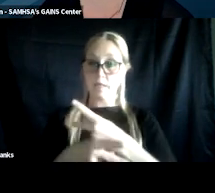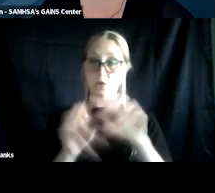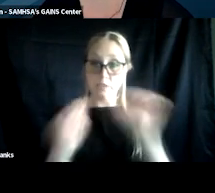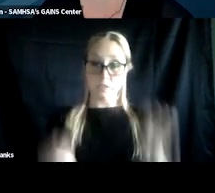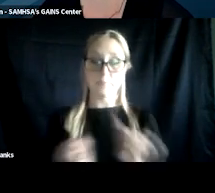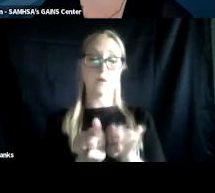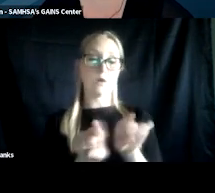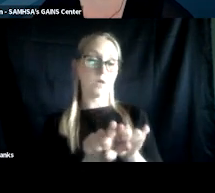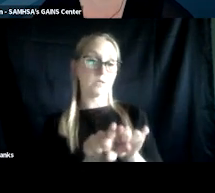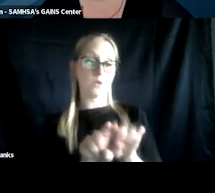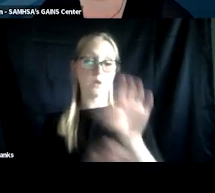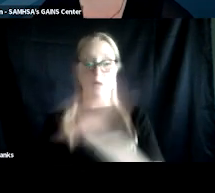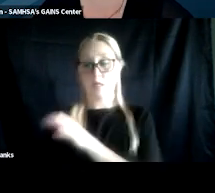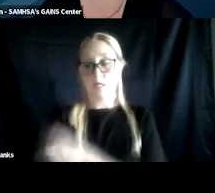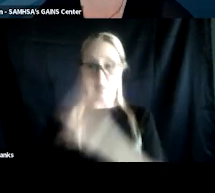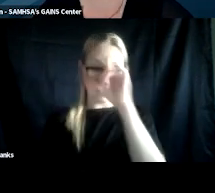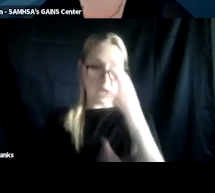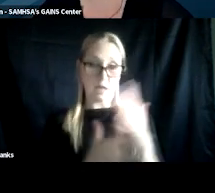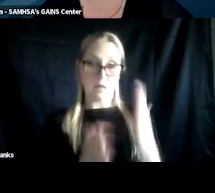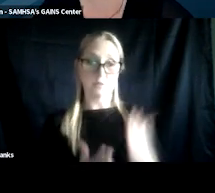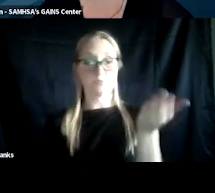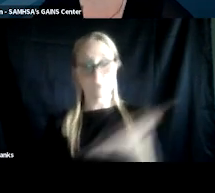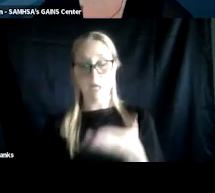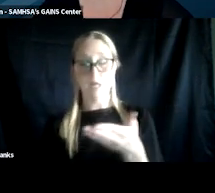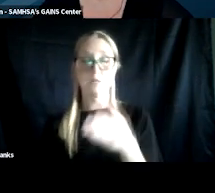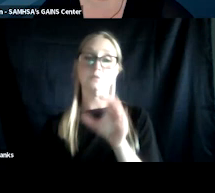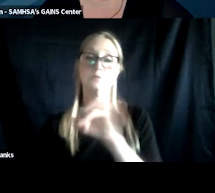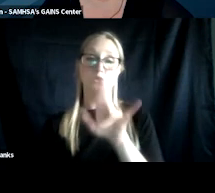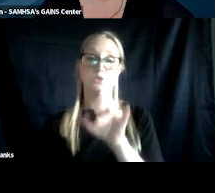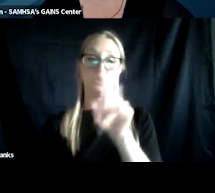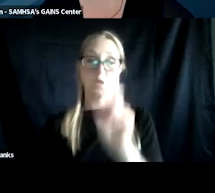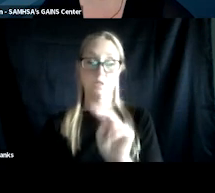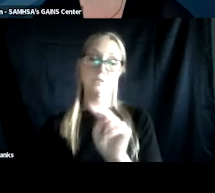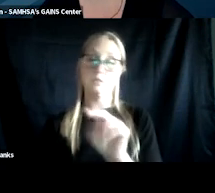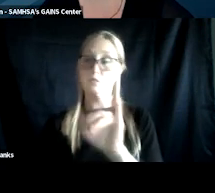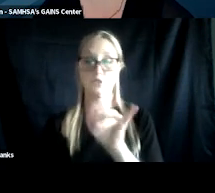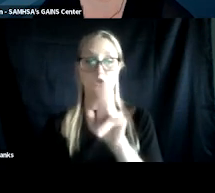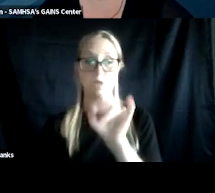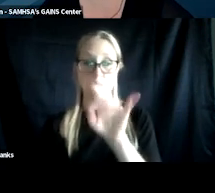slash Veterans Justice Outreach Specialists in 2014, where he helped to establish